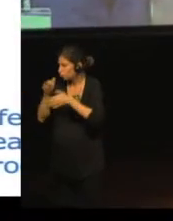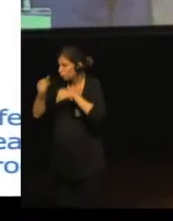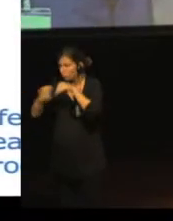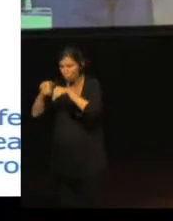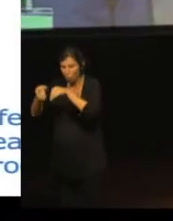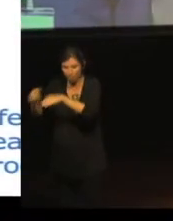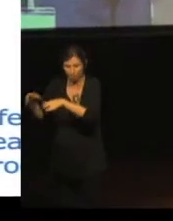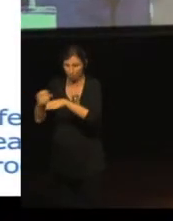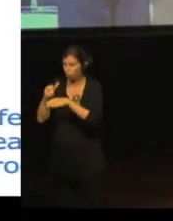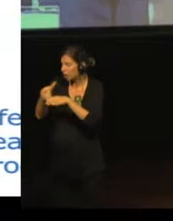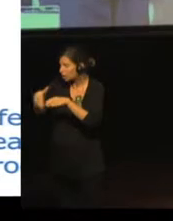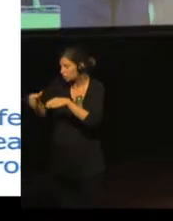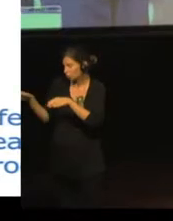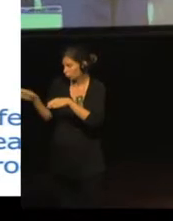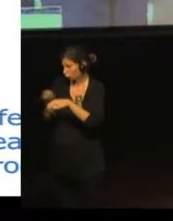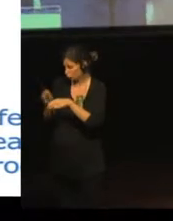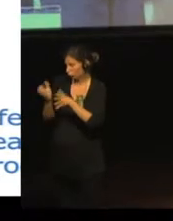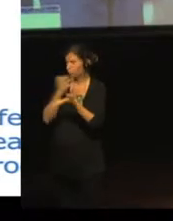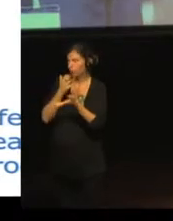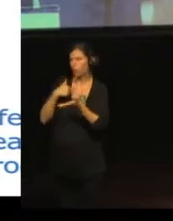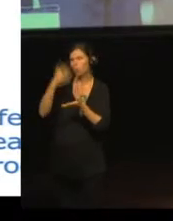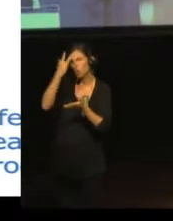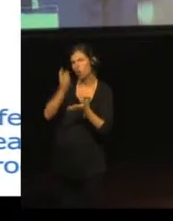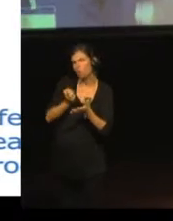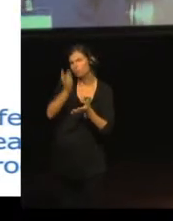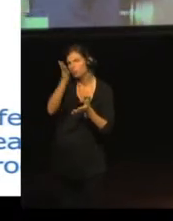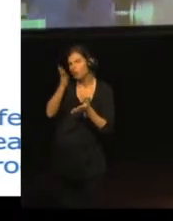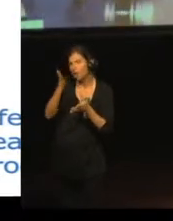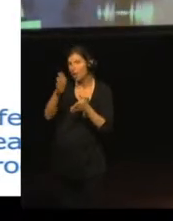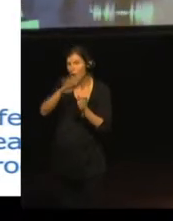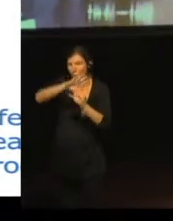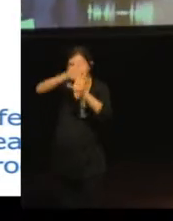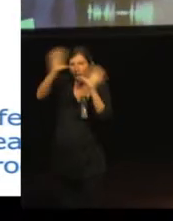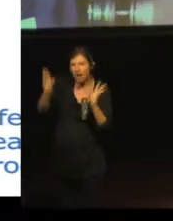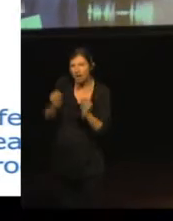or connection information to each partners.